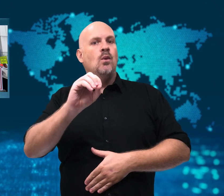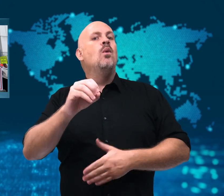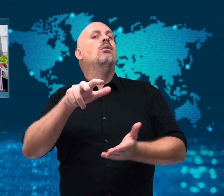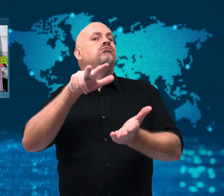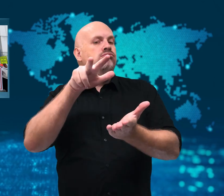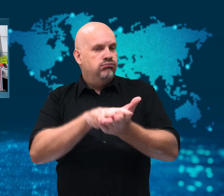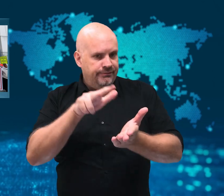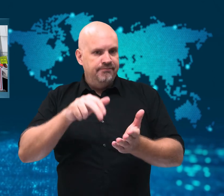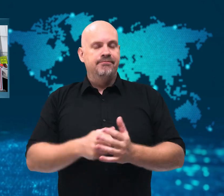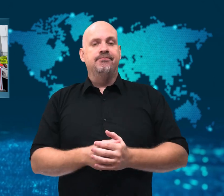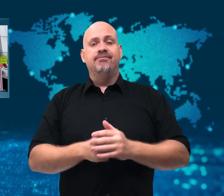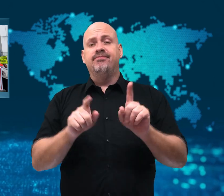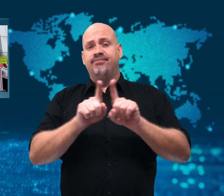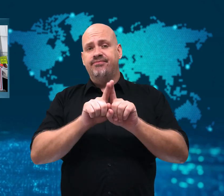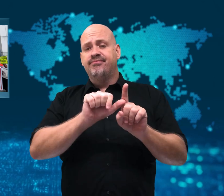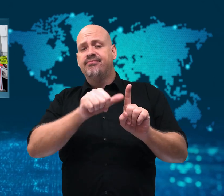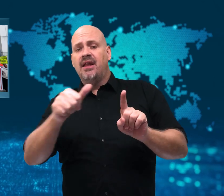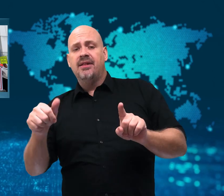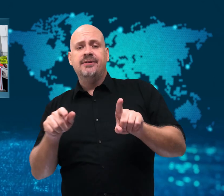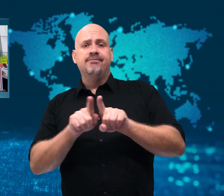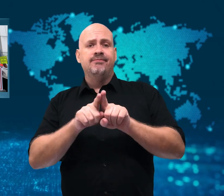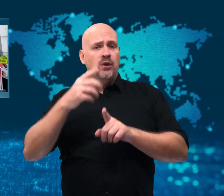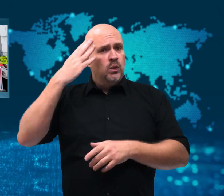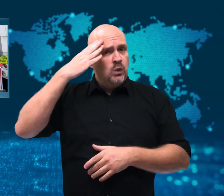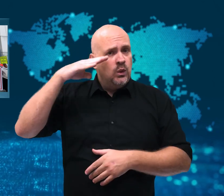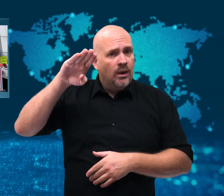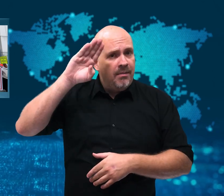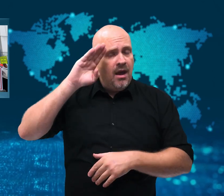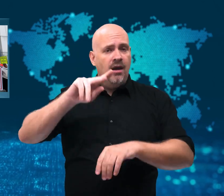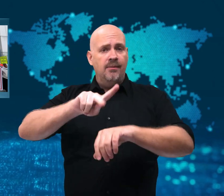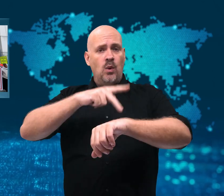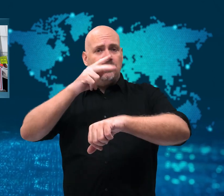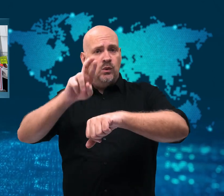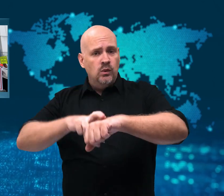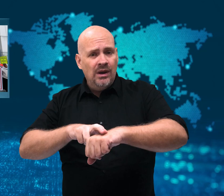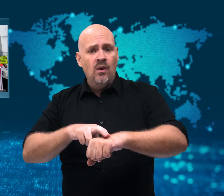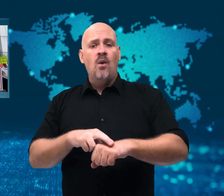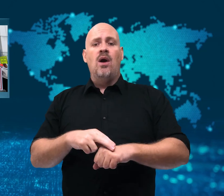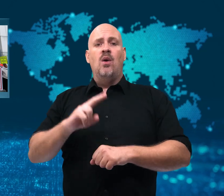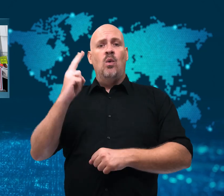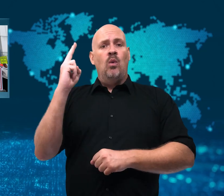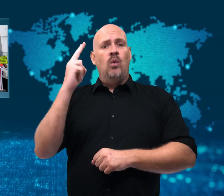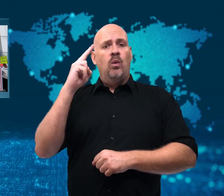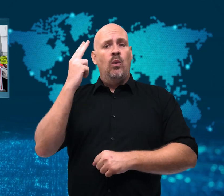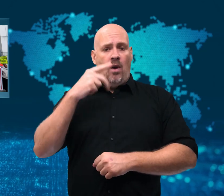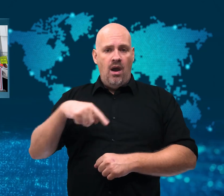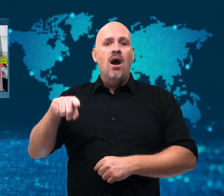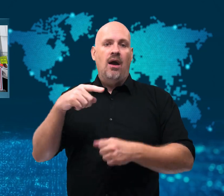Other South American countries - Cuba, Puerto Rico,